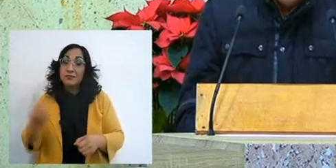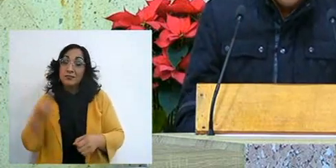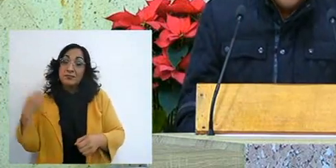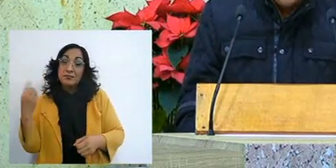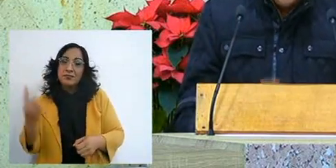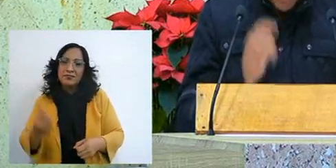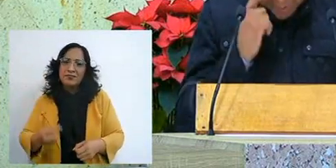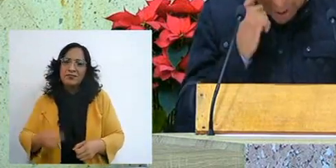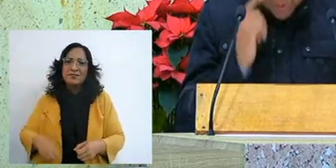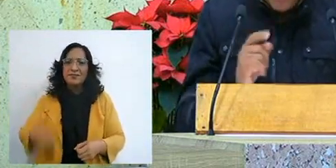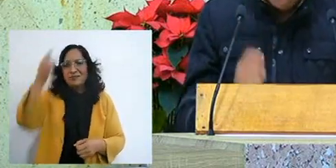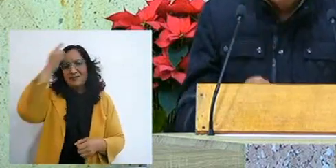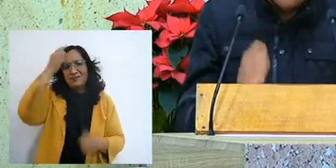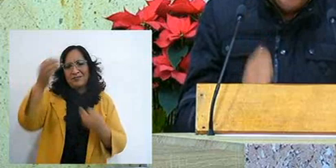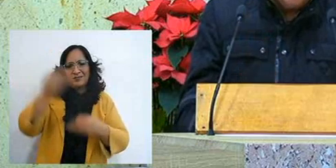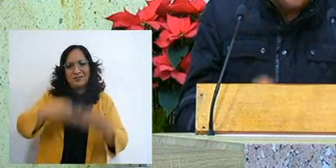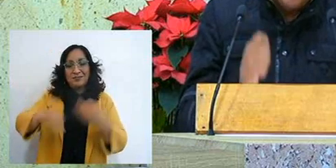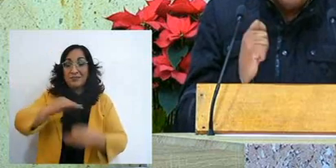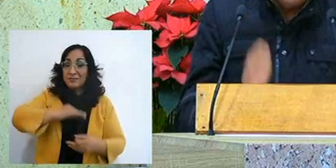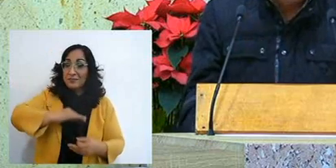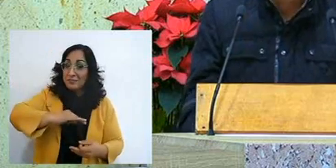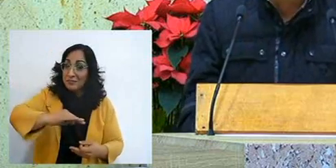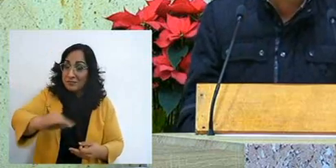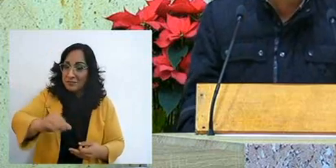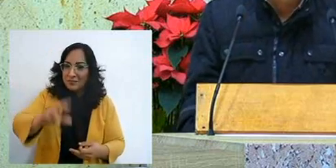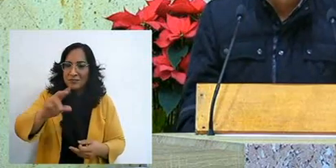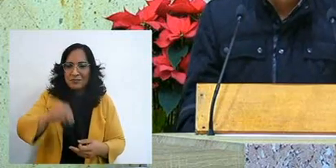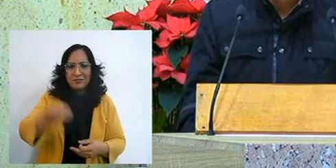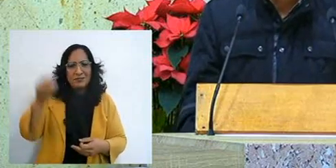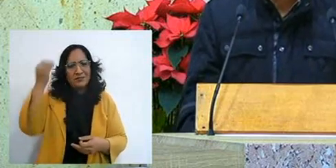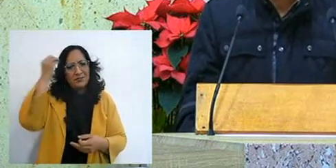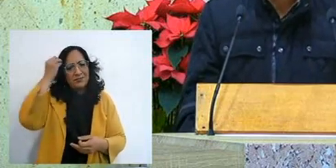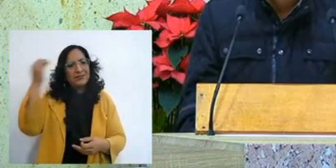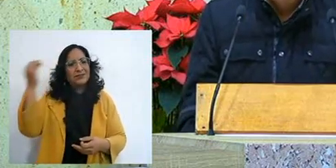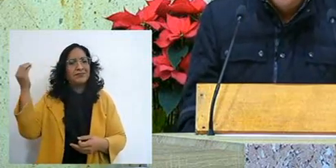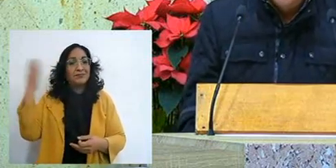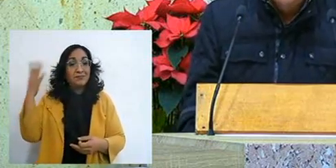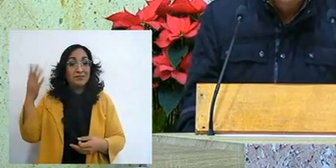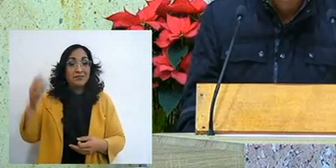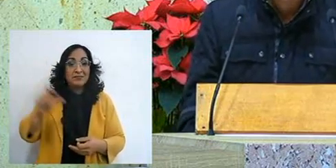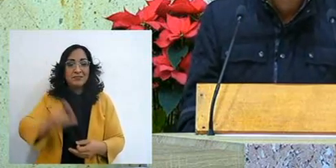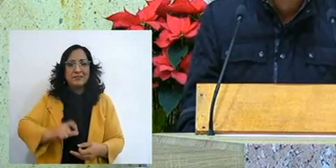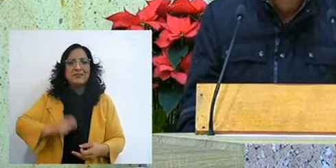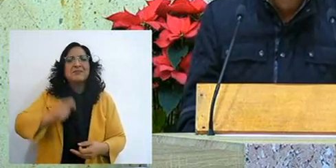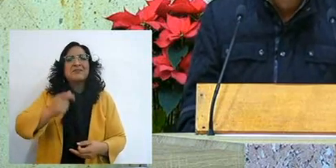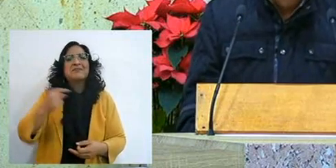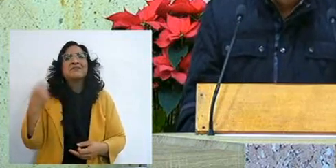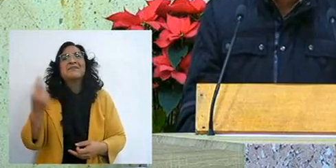because, I repeat, we do not have to forget who God is,